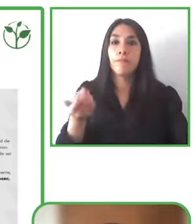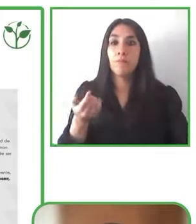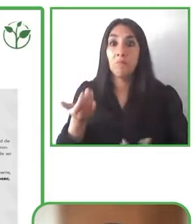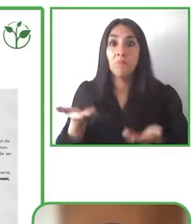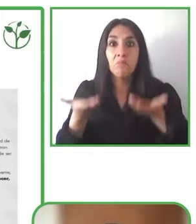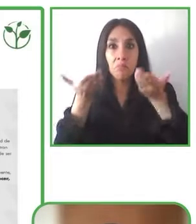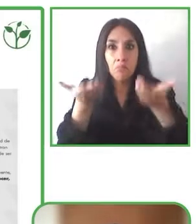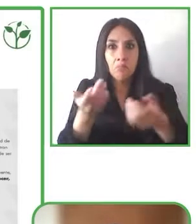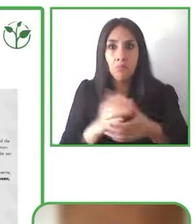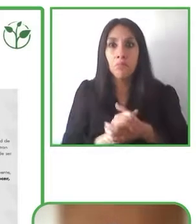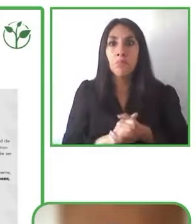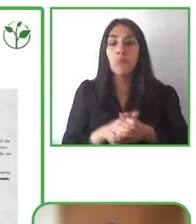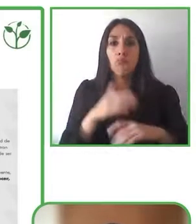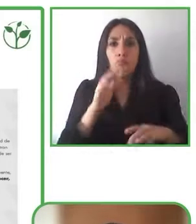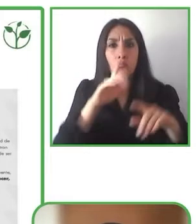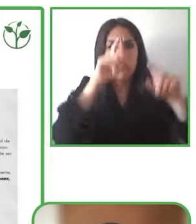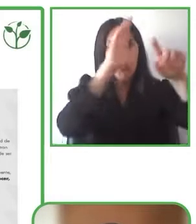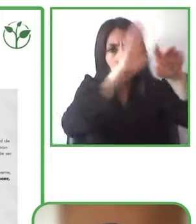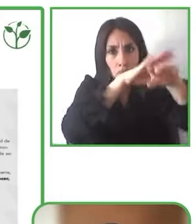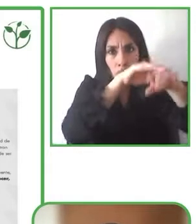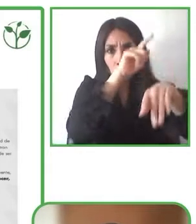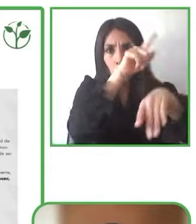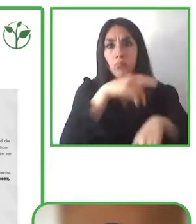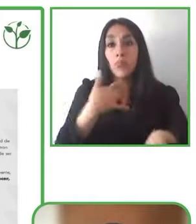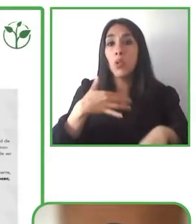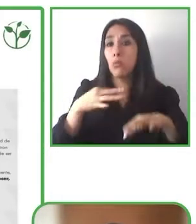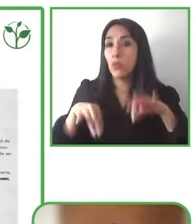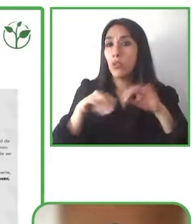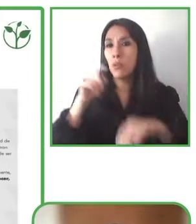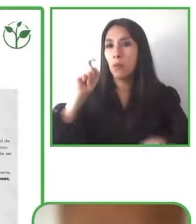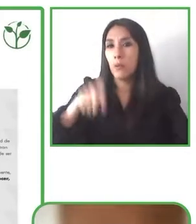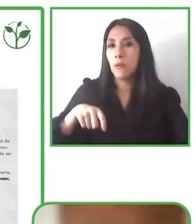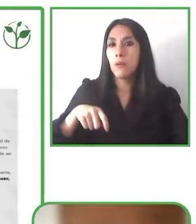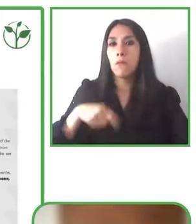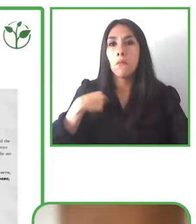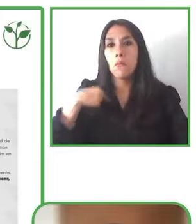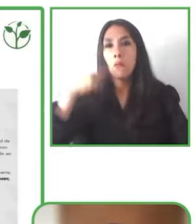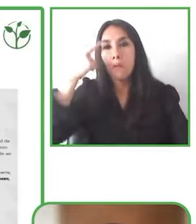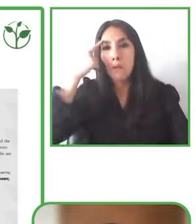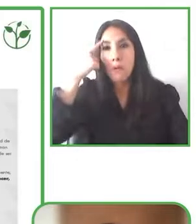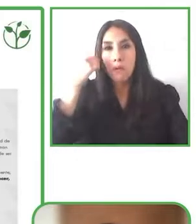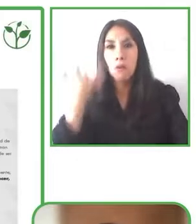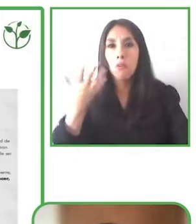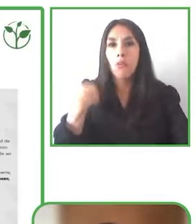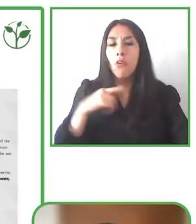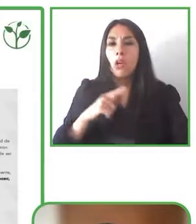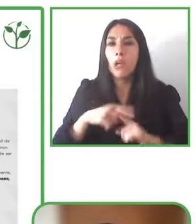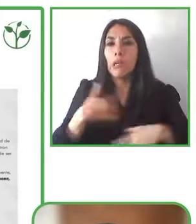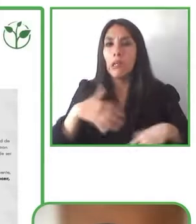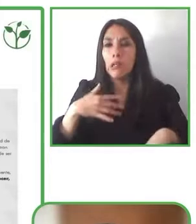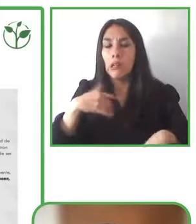is it necessary as we say to breathe in each one of our initiatives that